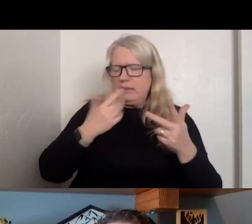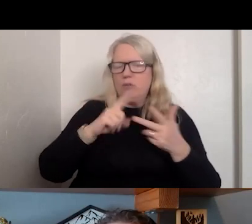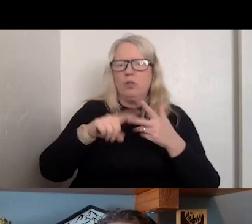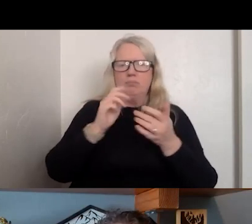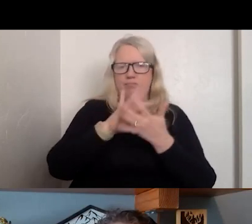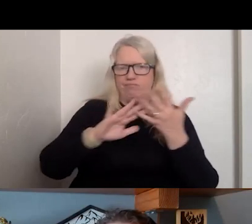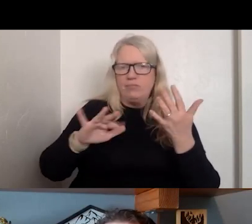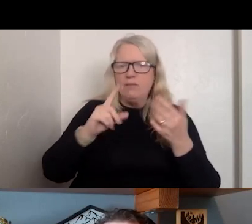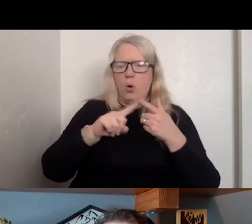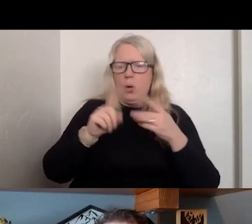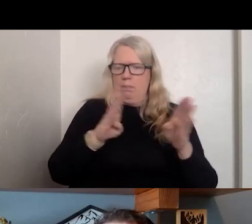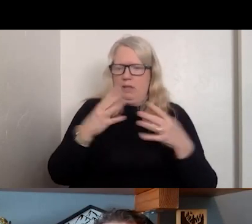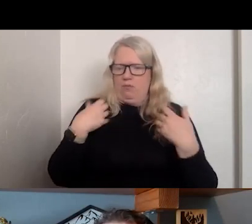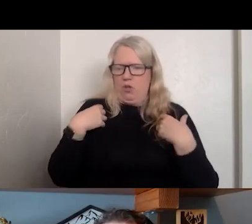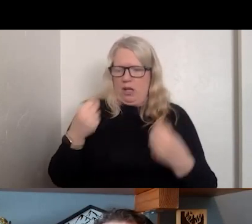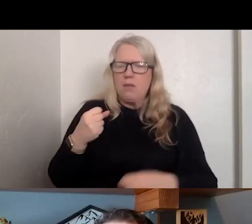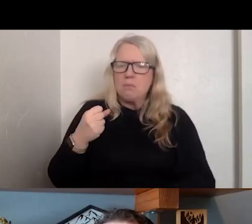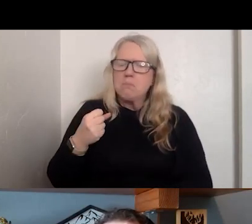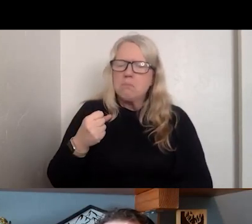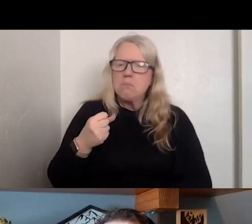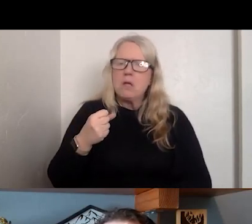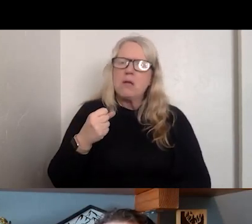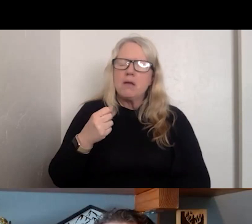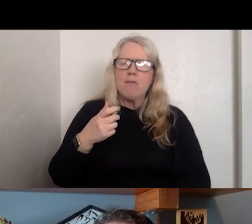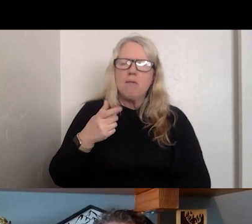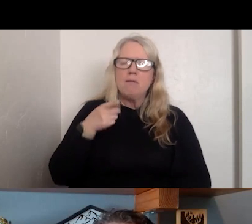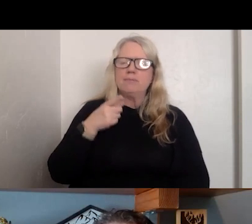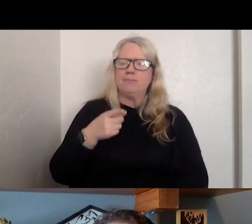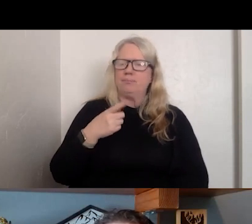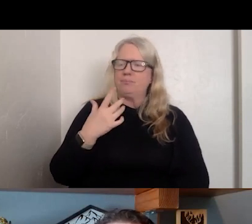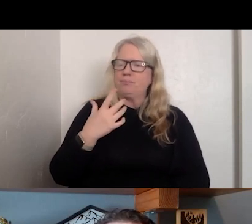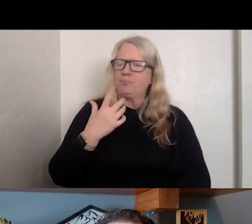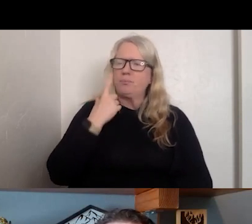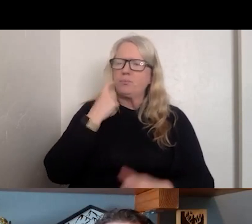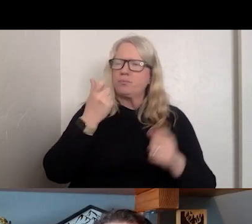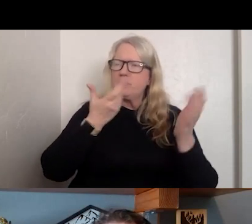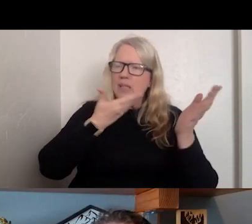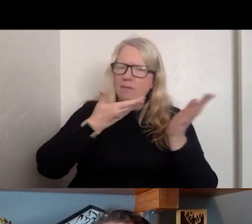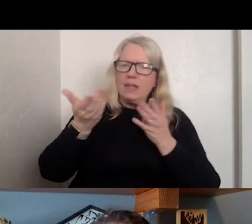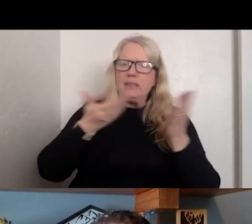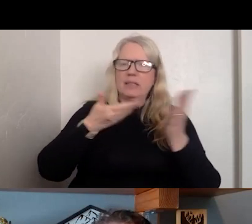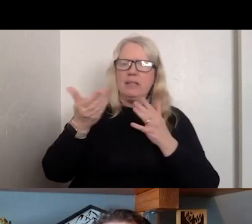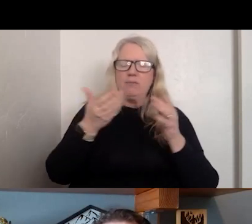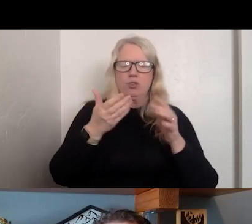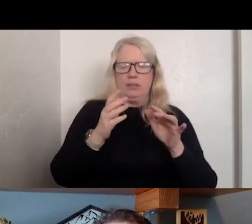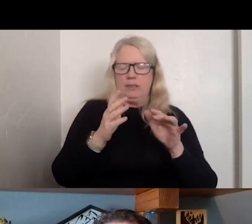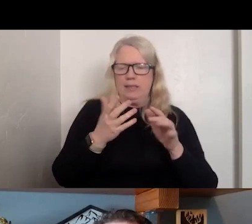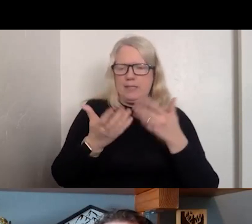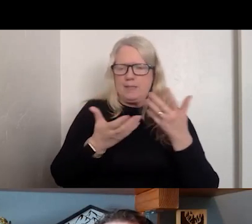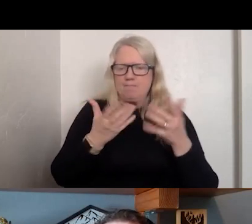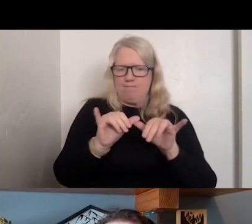IT CREATES A FRAGMENTED SYSTEM AND TO FURTHER COMPLICATE THAT,